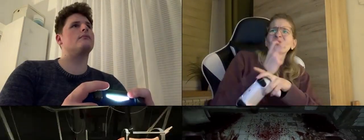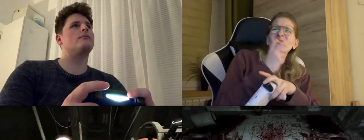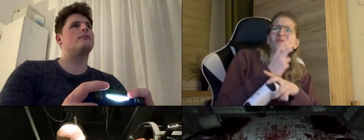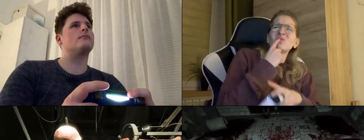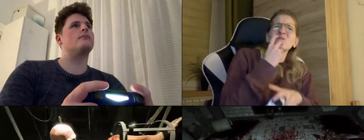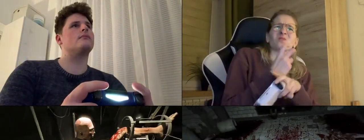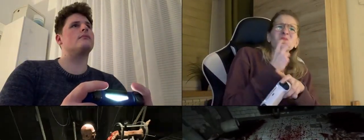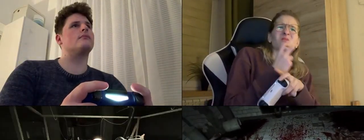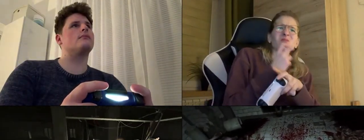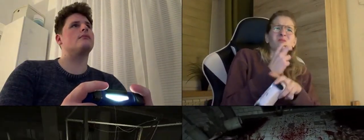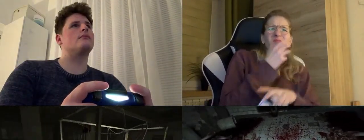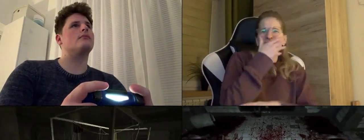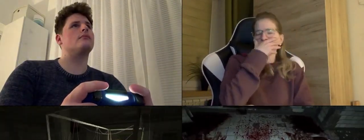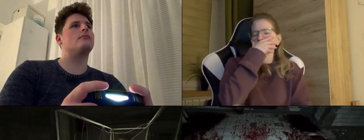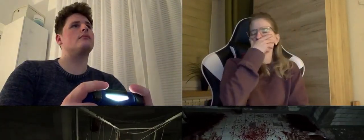Fuck **